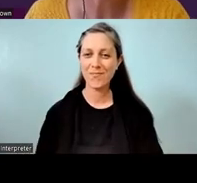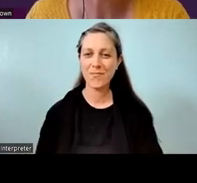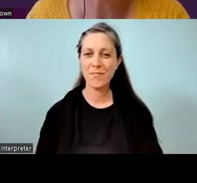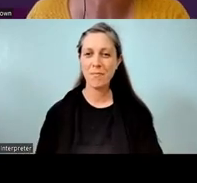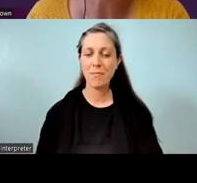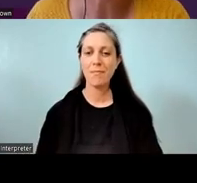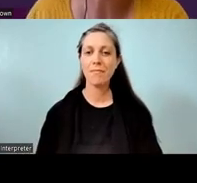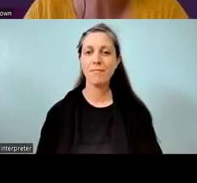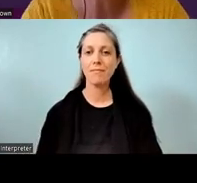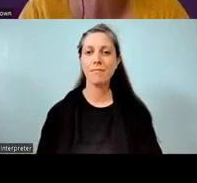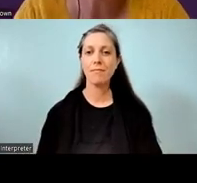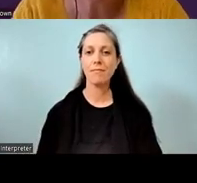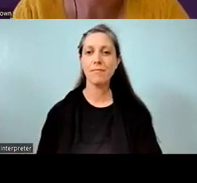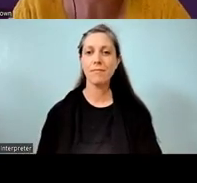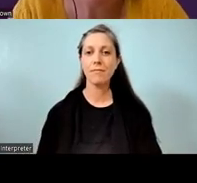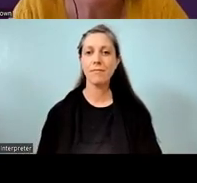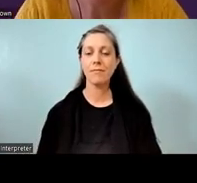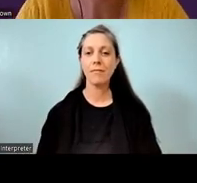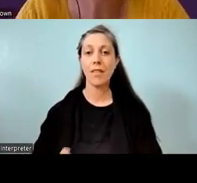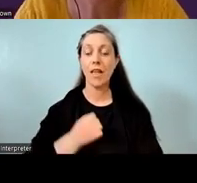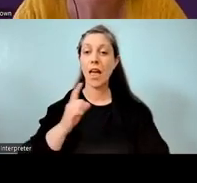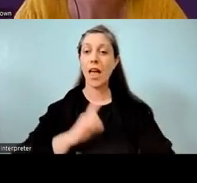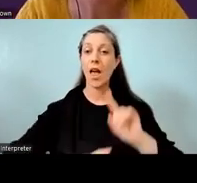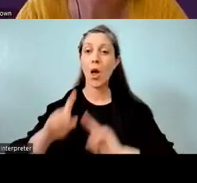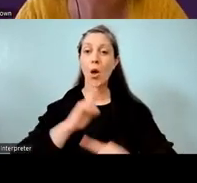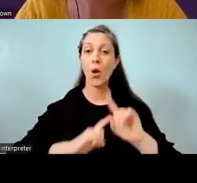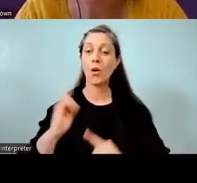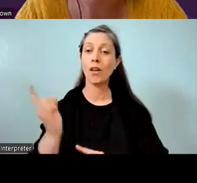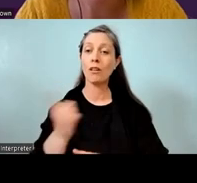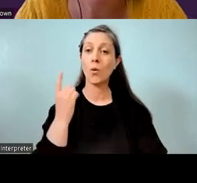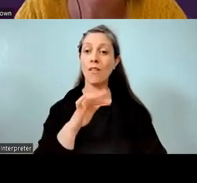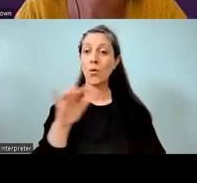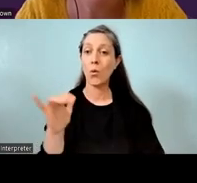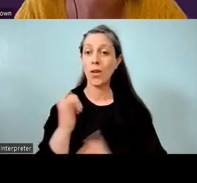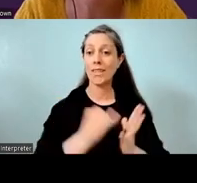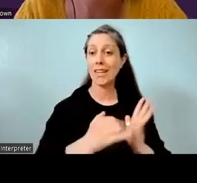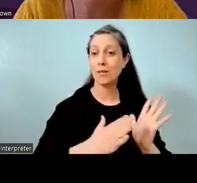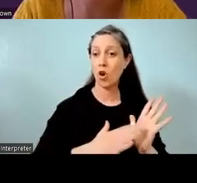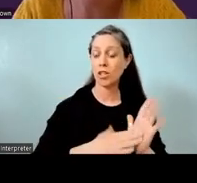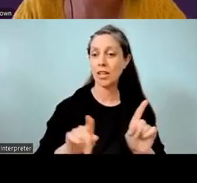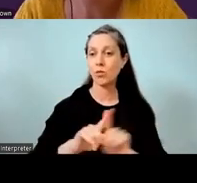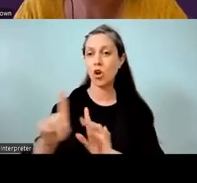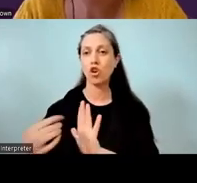And today, for the Rauhuia Symposium, we are joined by Stacey Morrison and Jonathan Hughes,